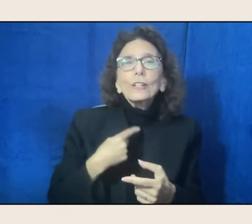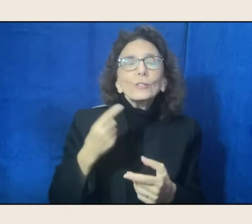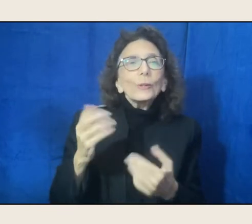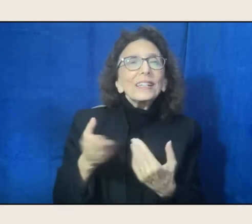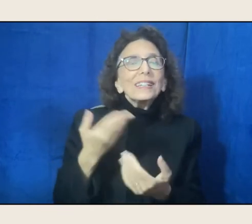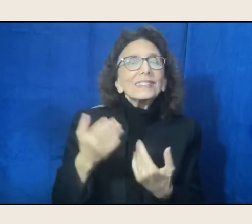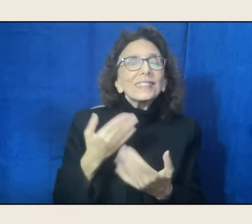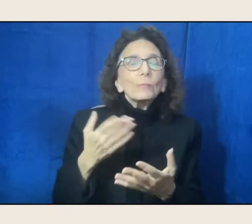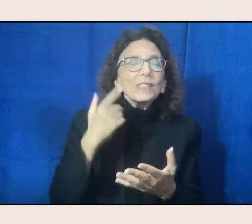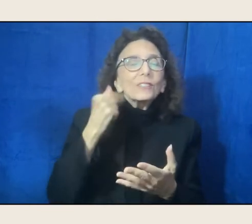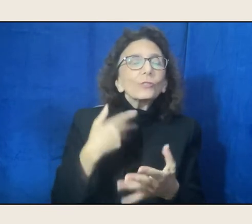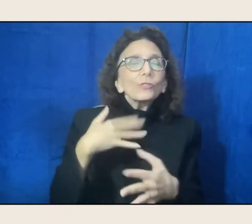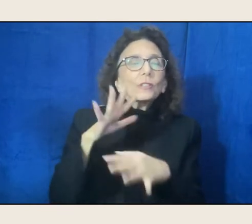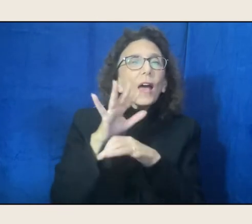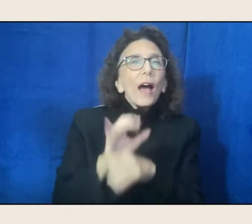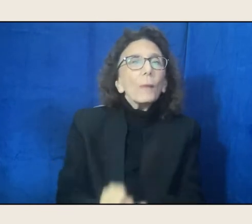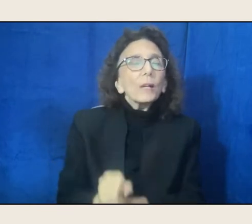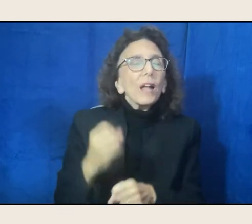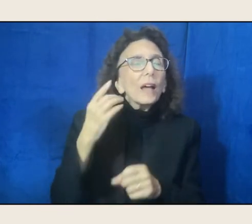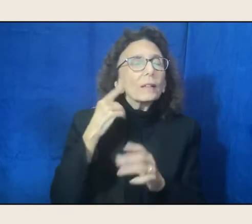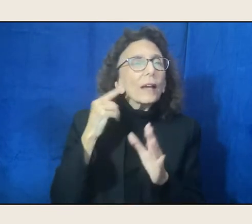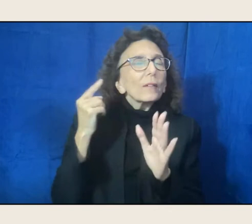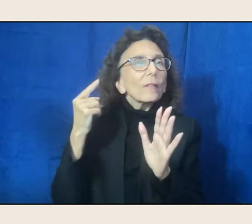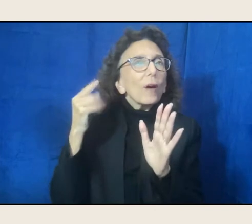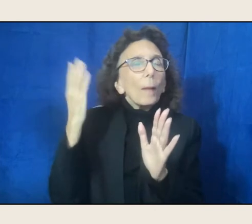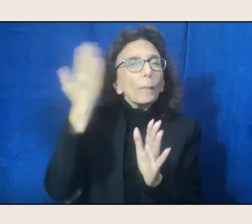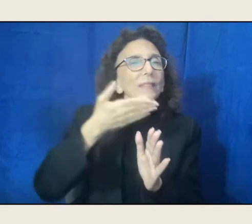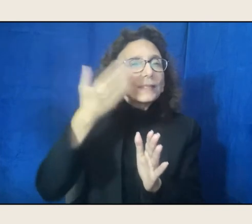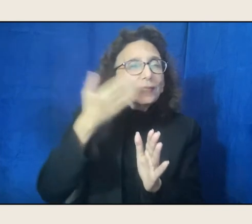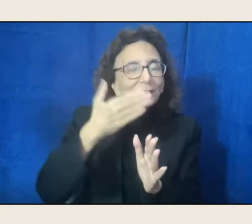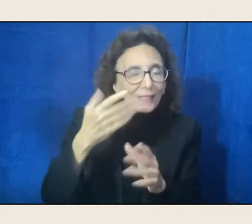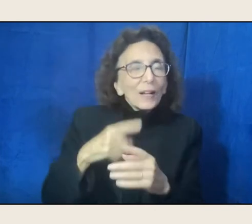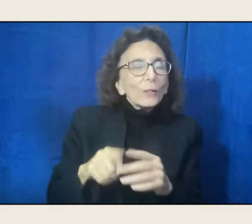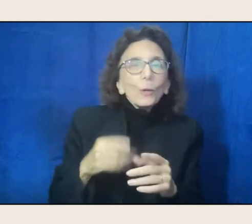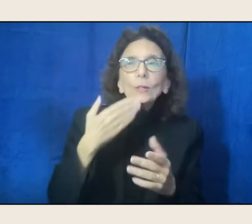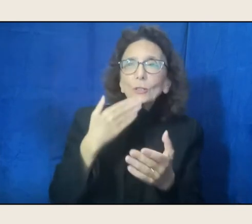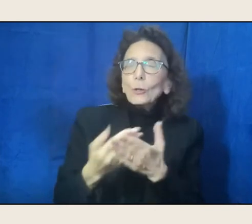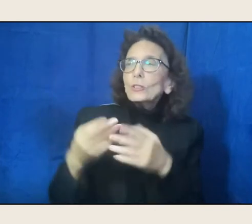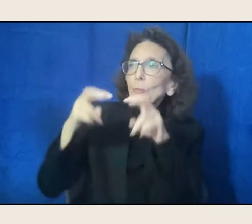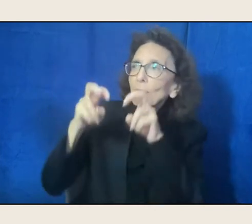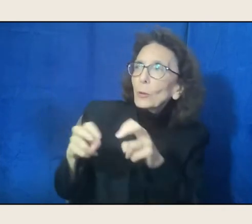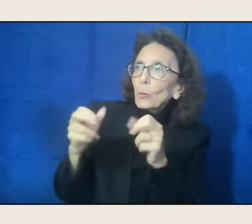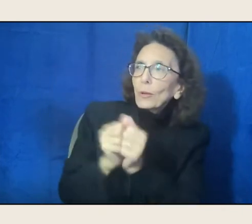Yeah, so it's good to do it with someone else. I've done that for all of my books since "Crazy Brave".